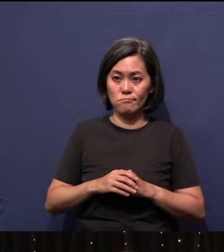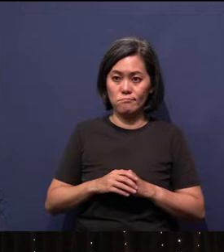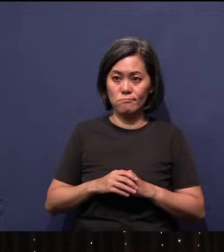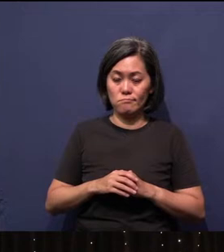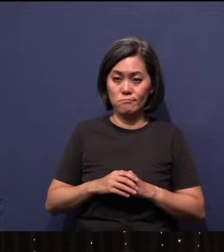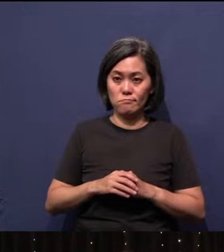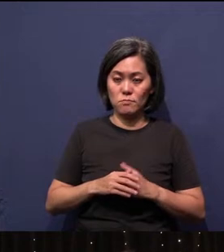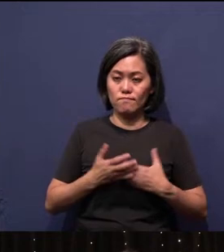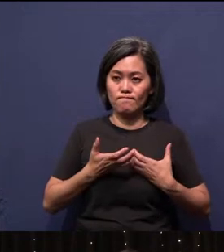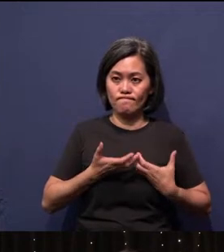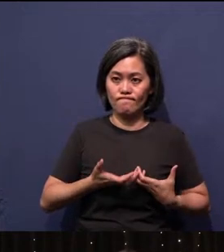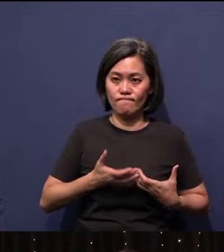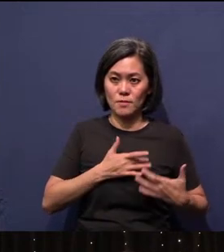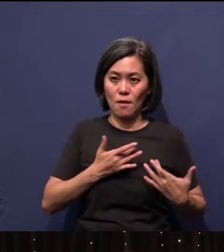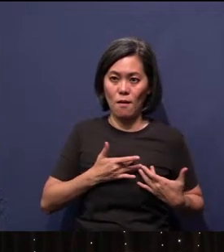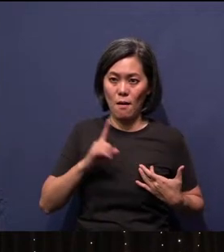heavy heart that I have to announce the following.